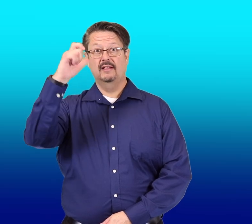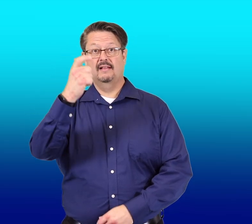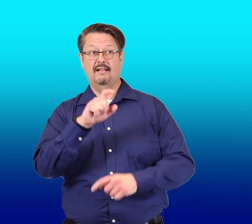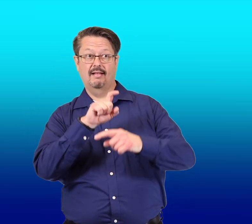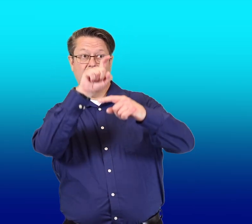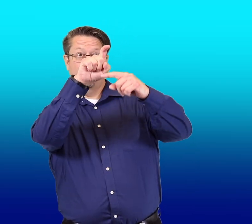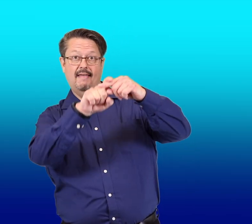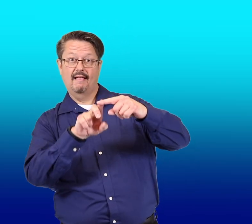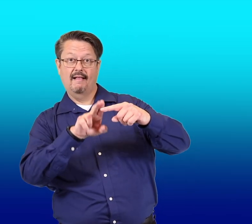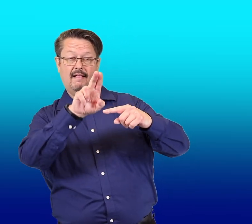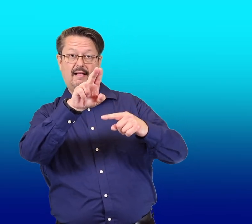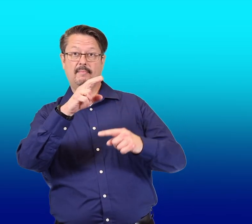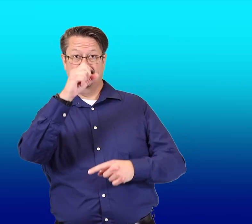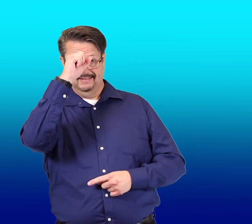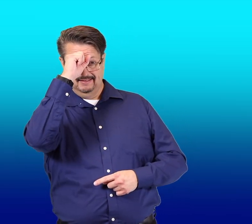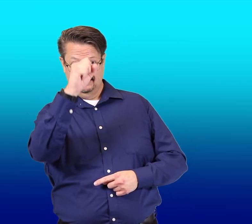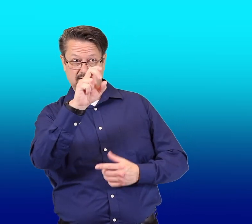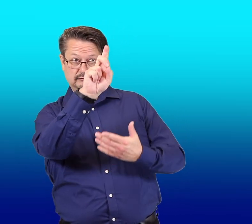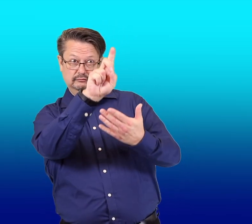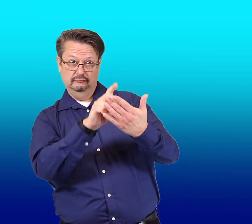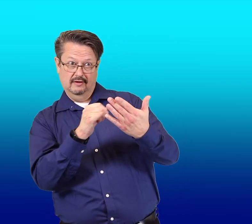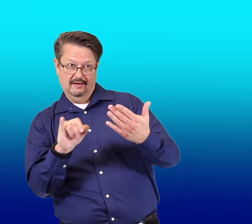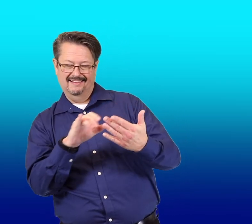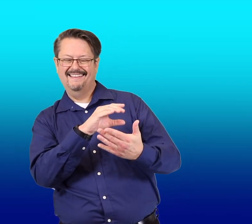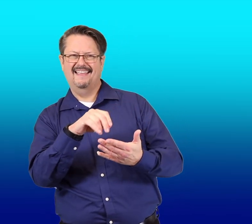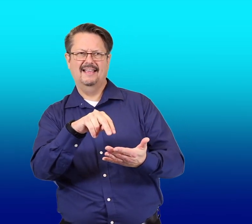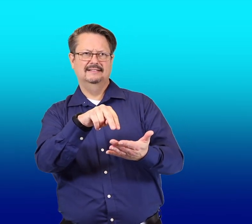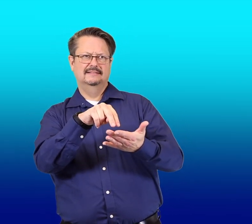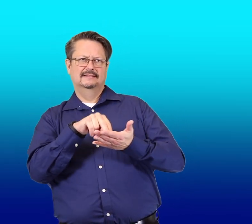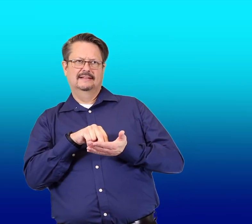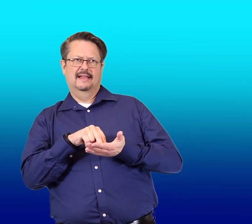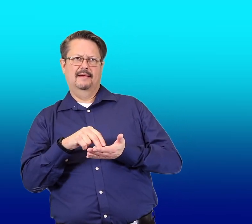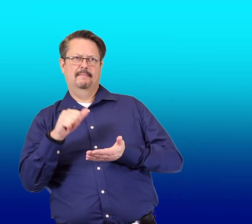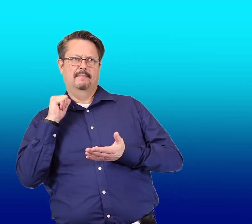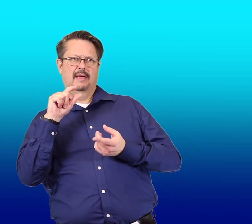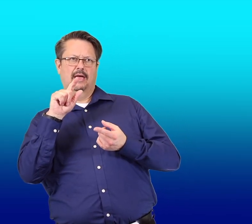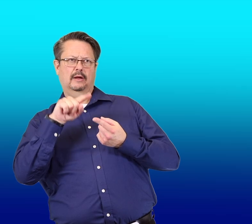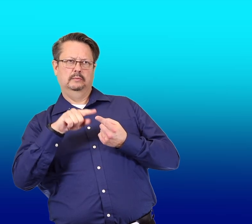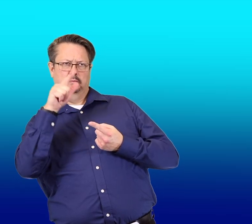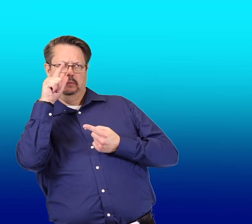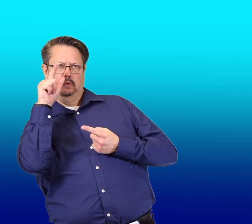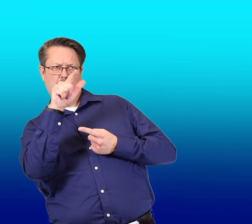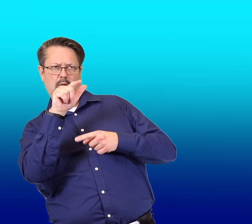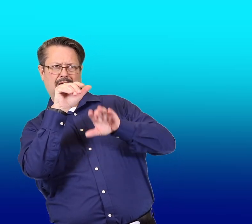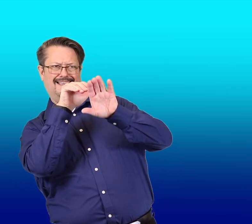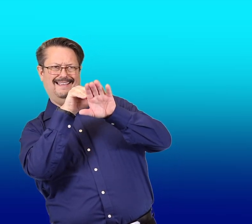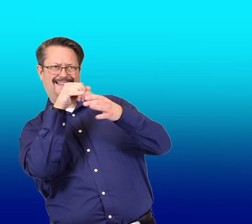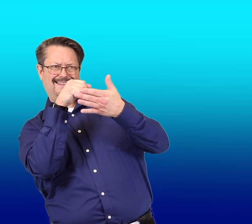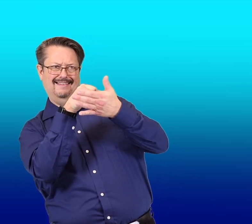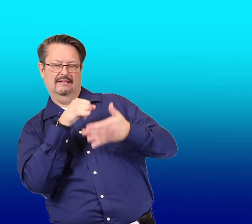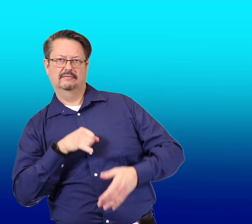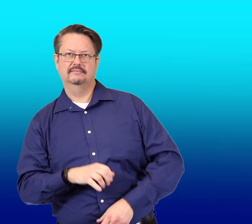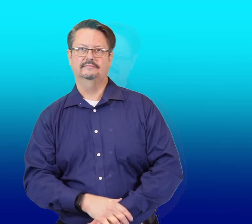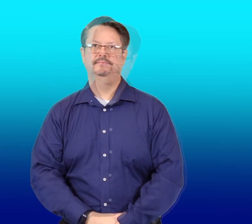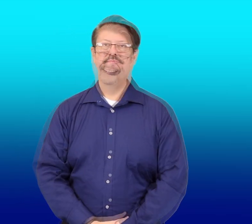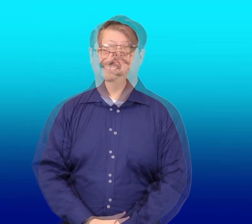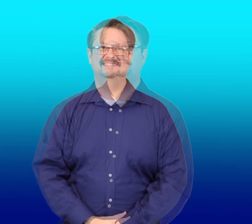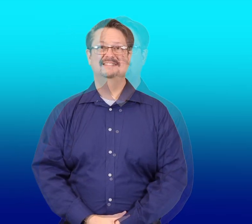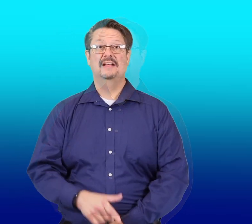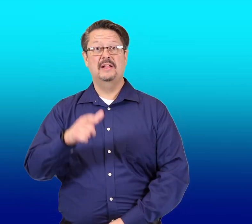He'll hang up his drawing and stand back to look at it.